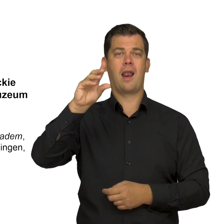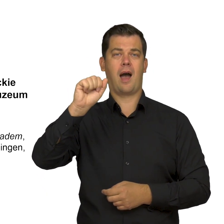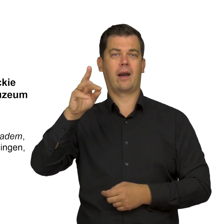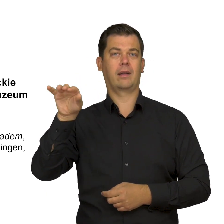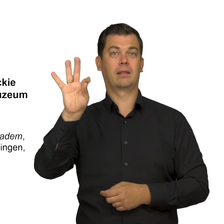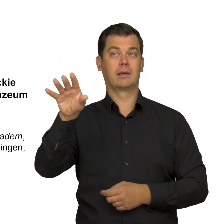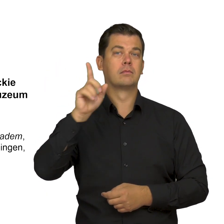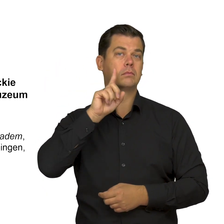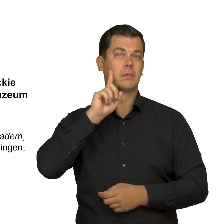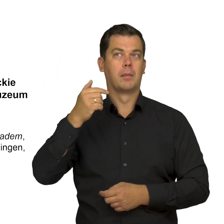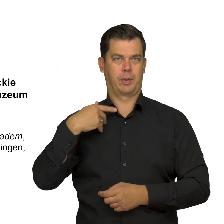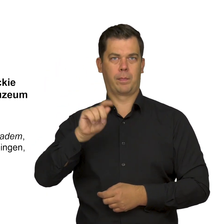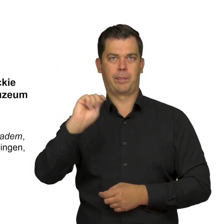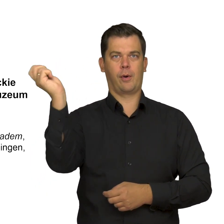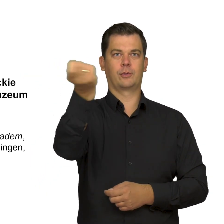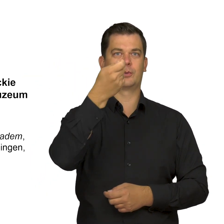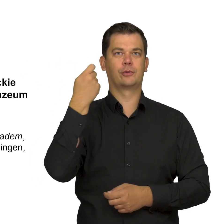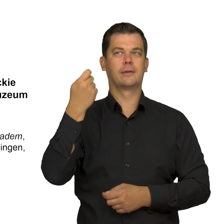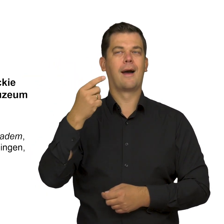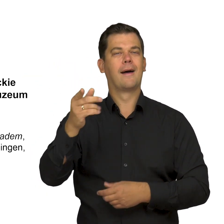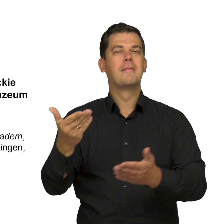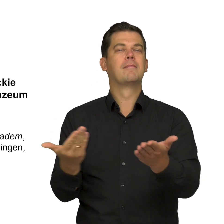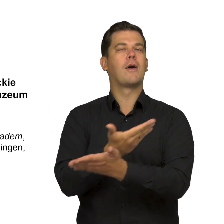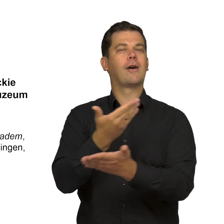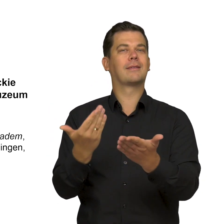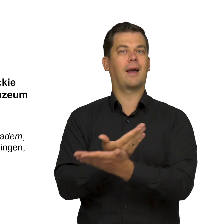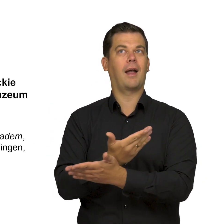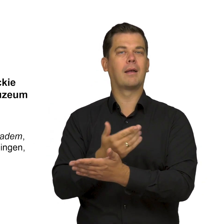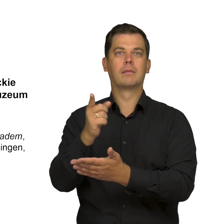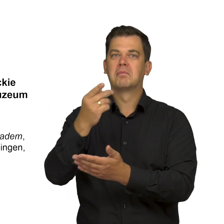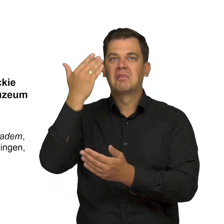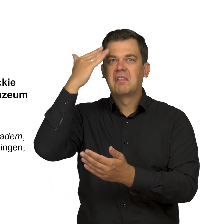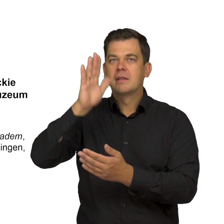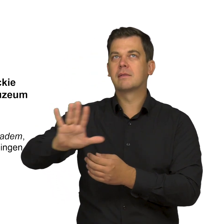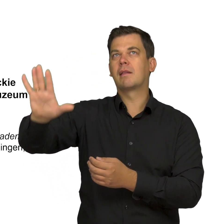but it begins the fashion of depicting Scandinavia, Norway,